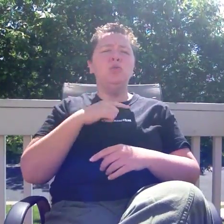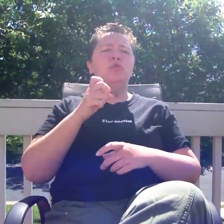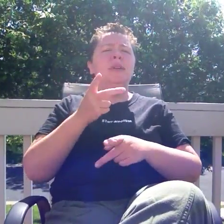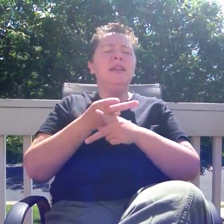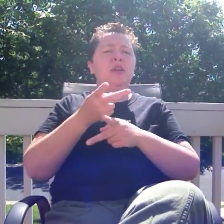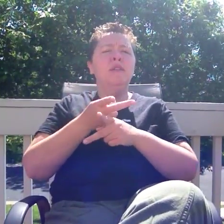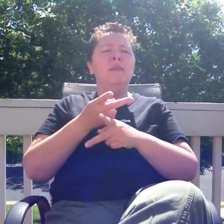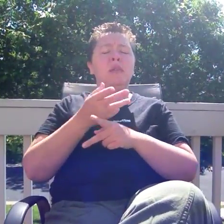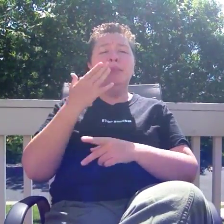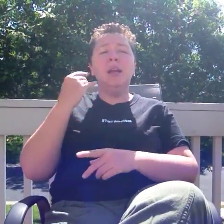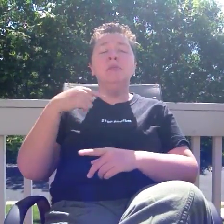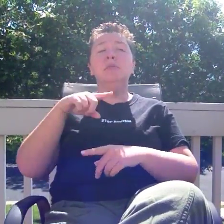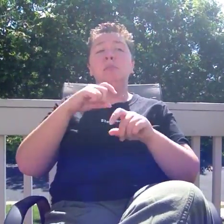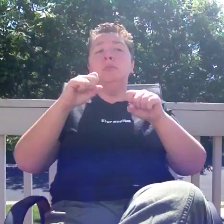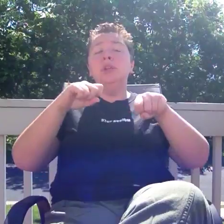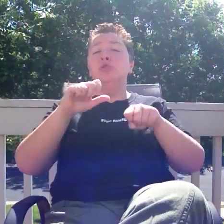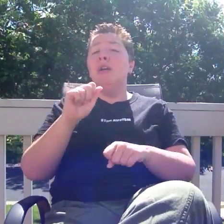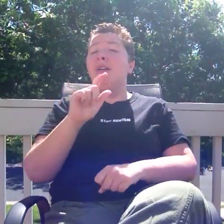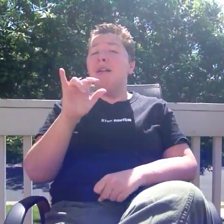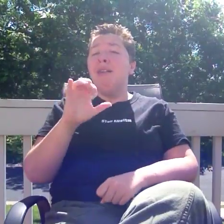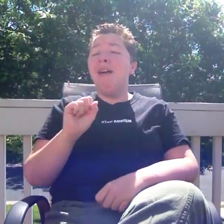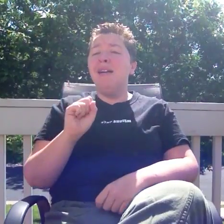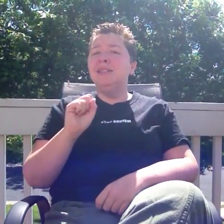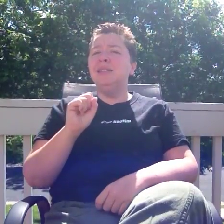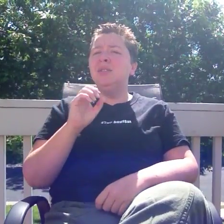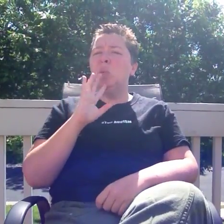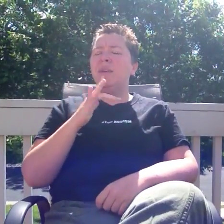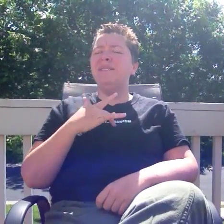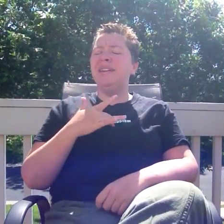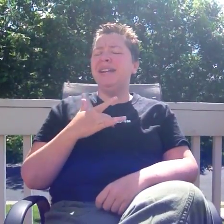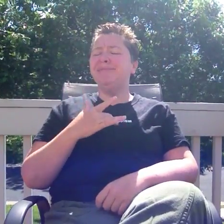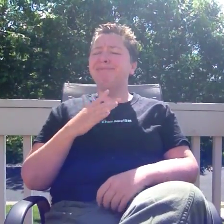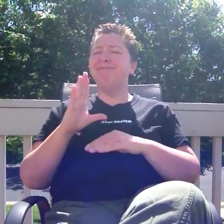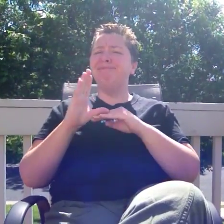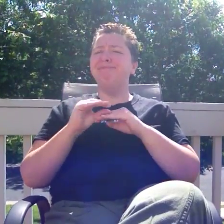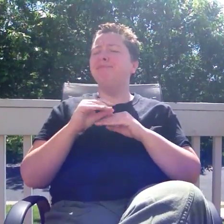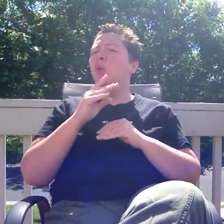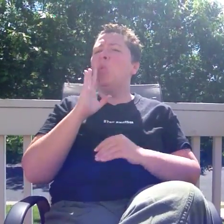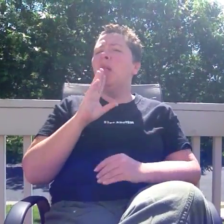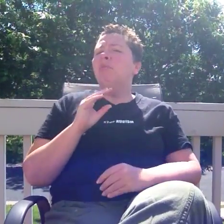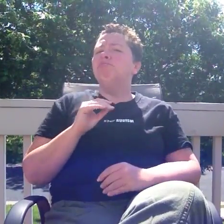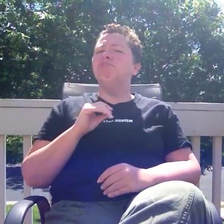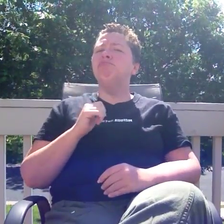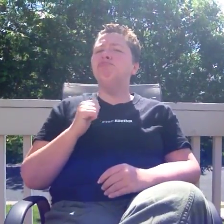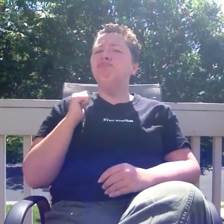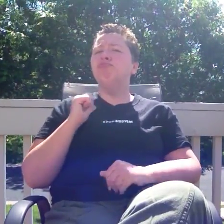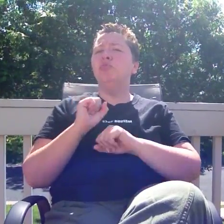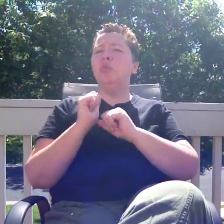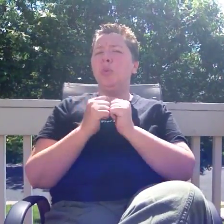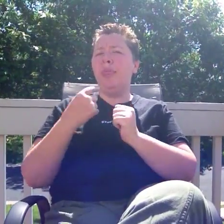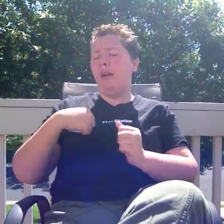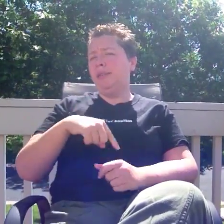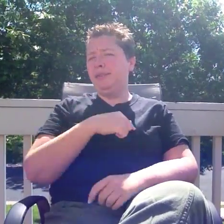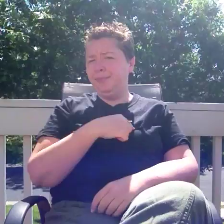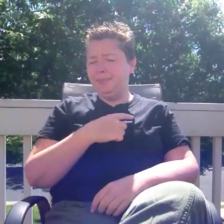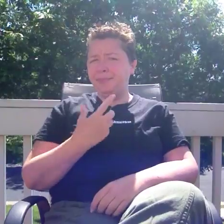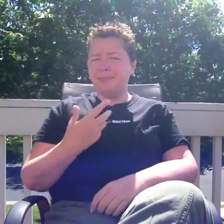allies may feel hurt, upset and will refuse to work with us.